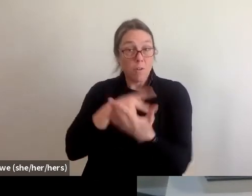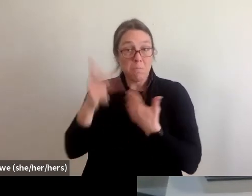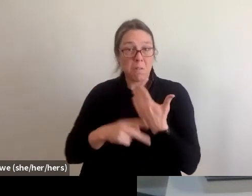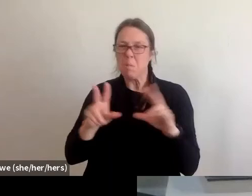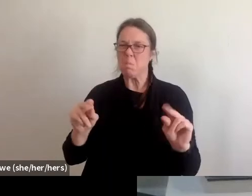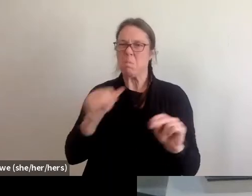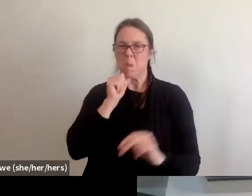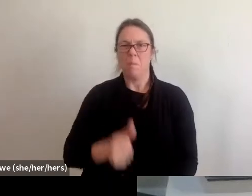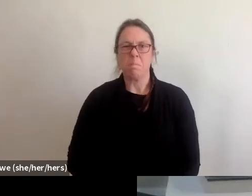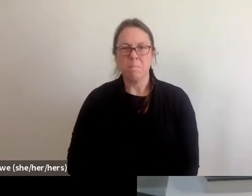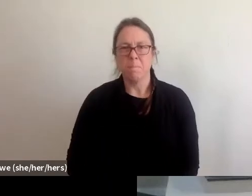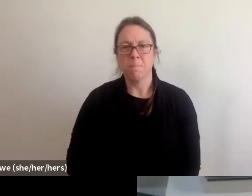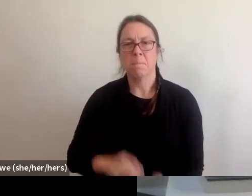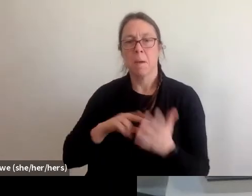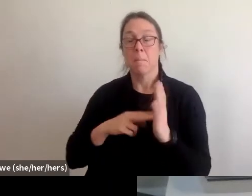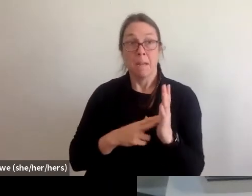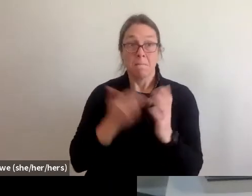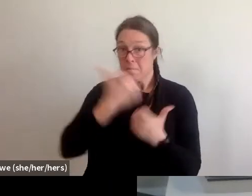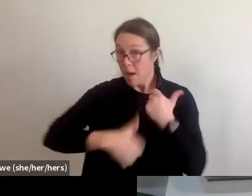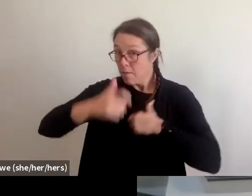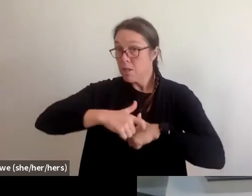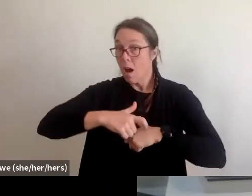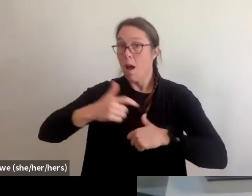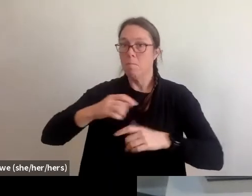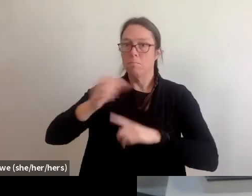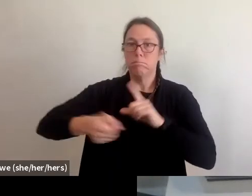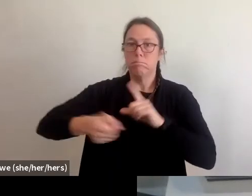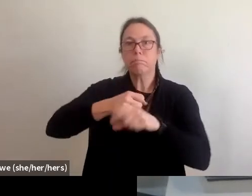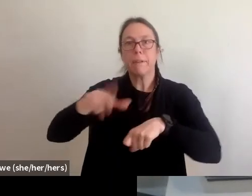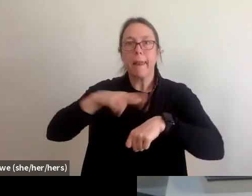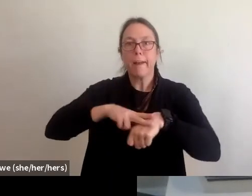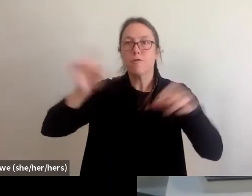So every time there's a disaster in terms of long-term recovery, you have to wait